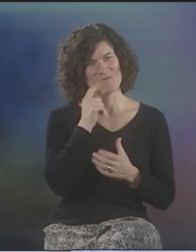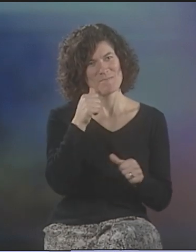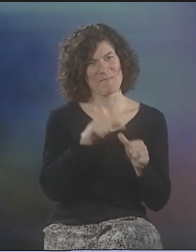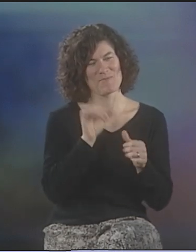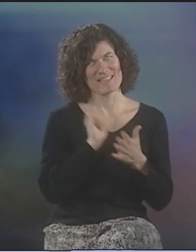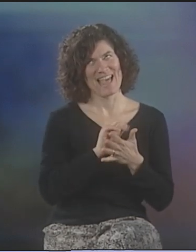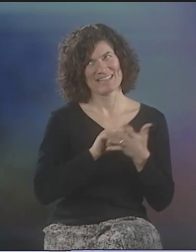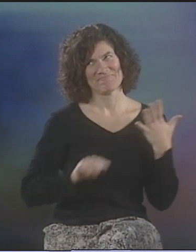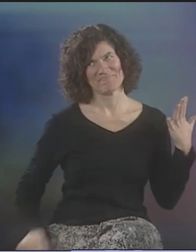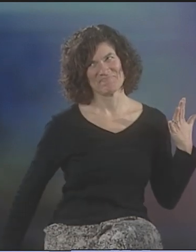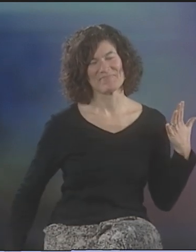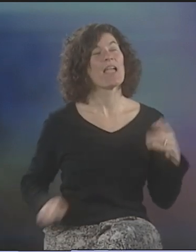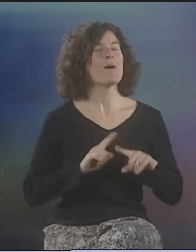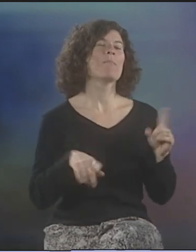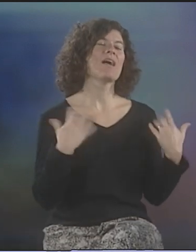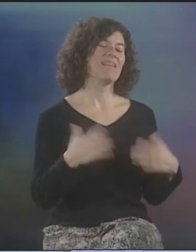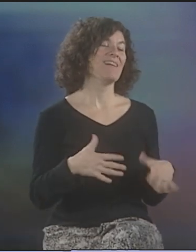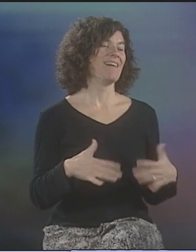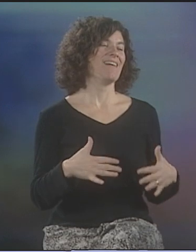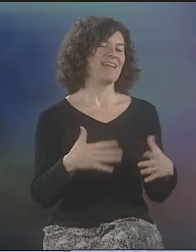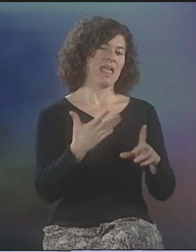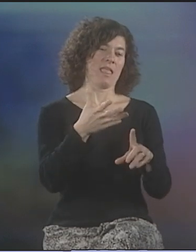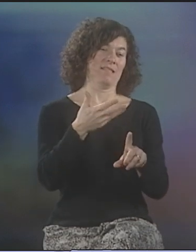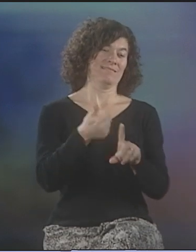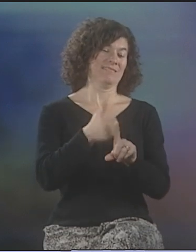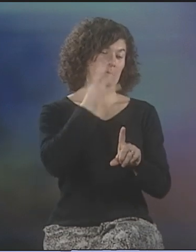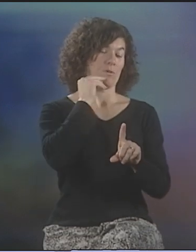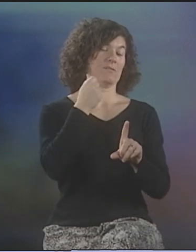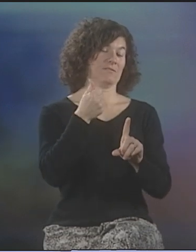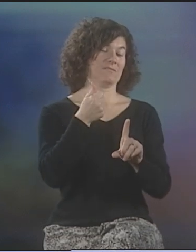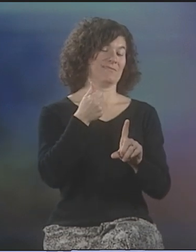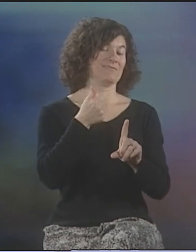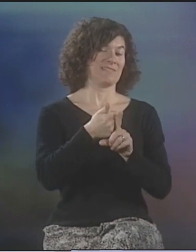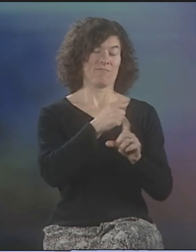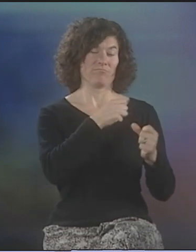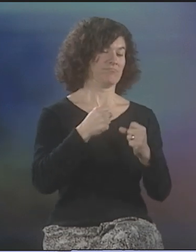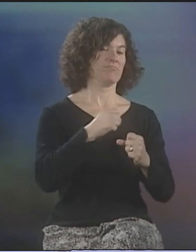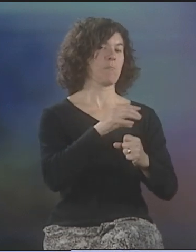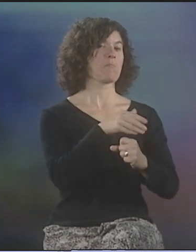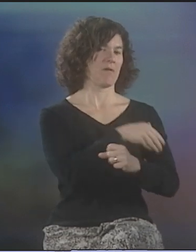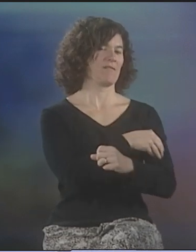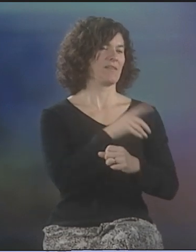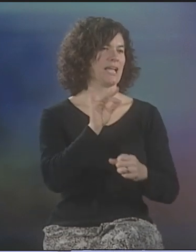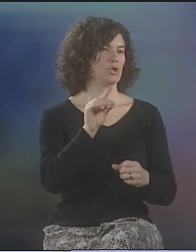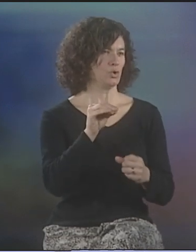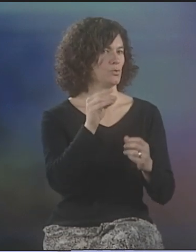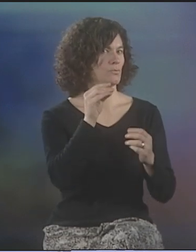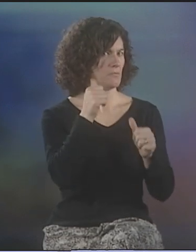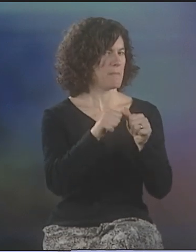HA HA HA! AND OUR FAILING MEMORIES. BUT THAT WAS A STRONG IMPACT ON ME.